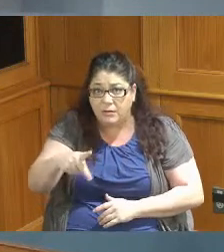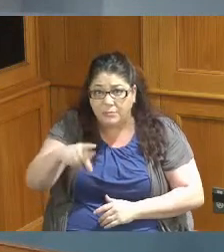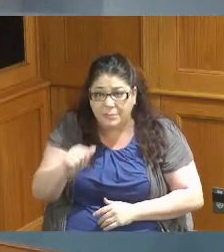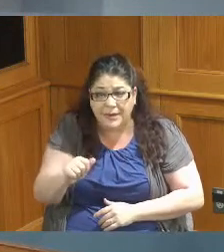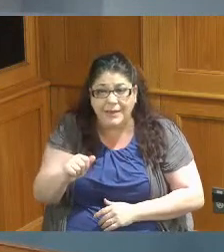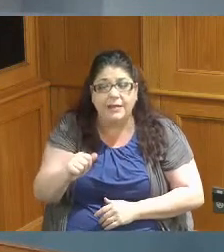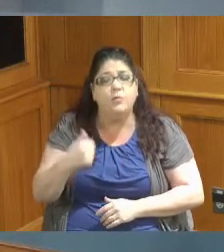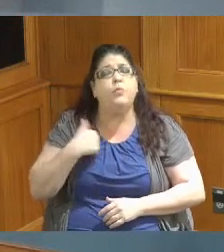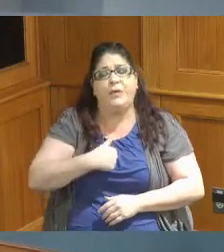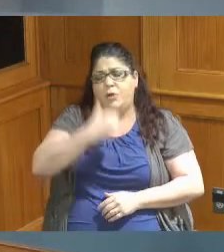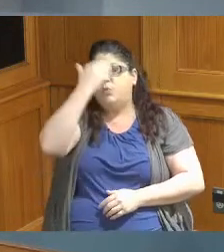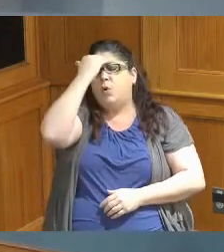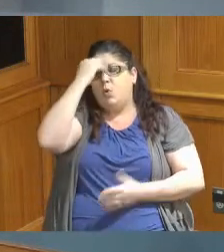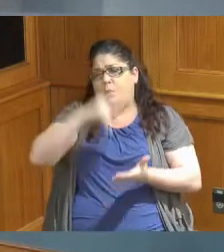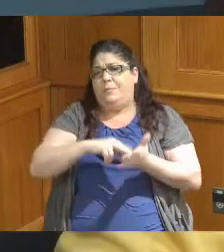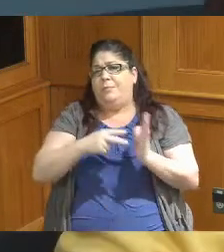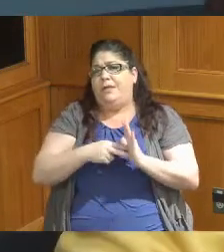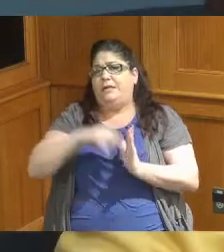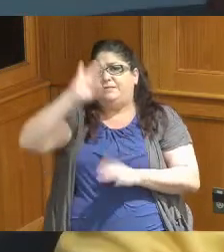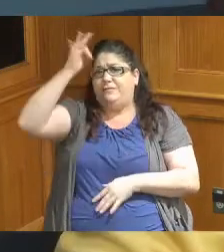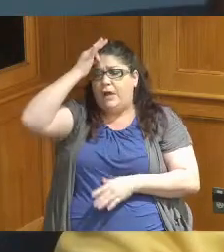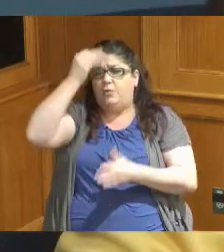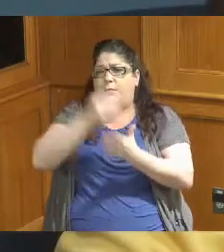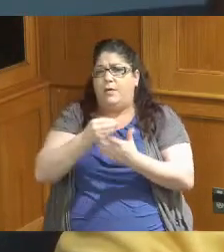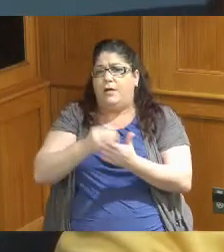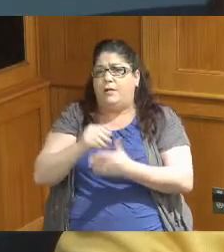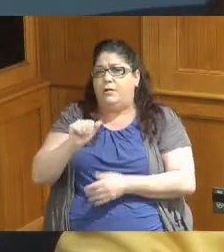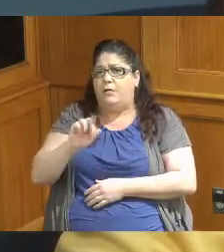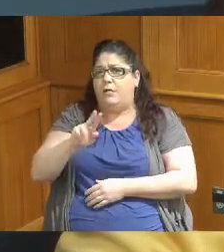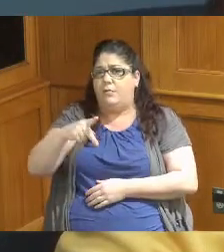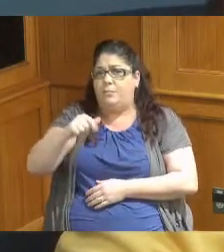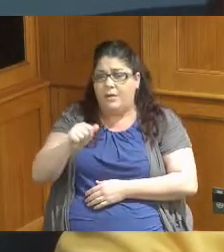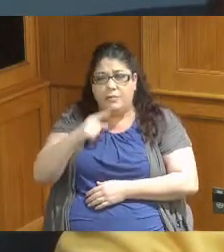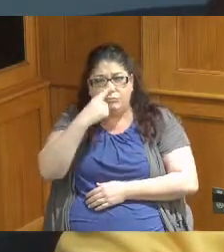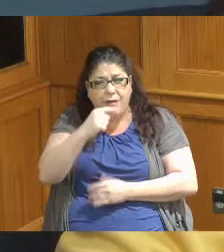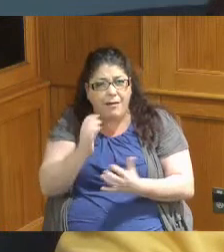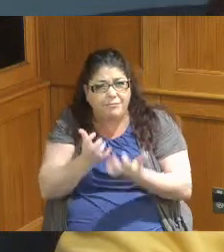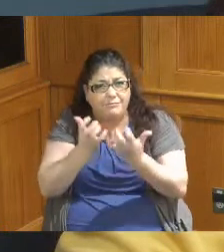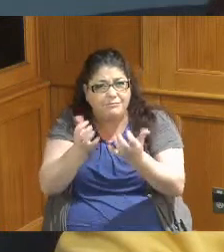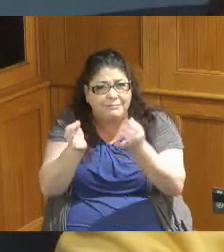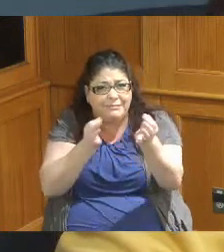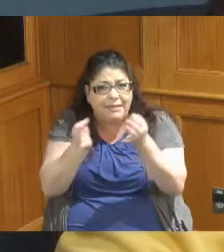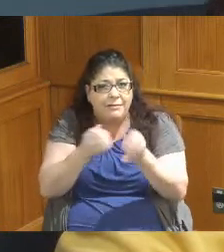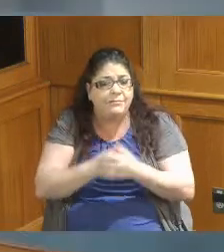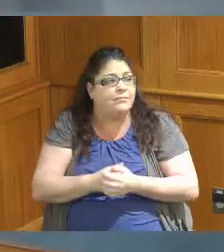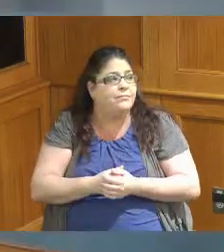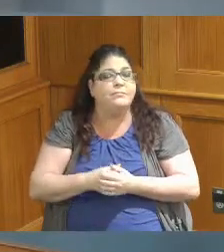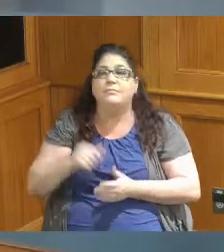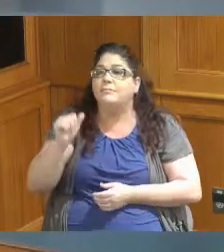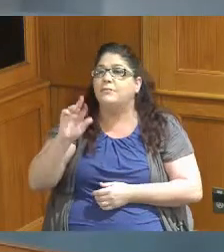we know what Arbor can you just let the audience know what R plus stands for yes ARPA stands for